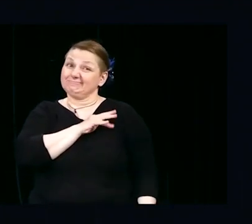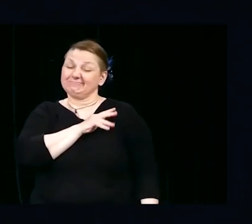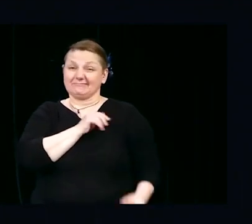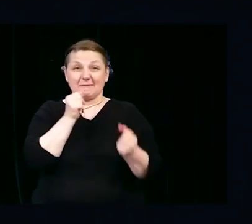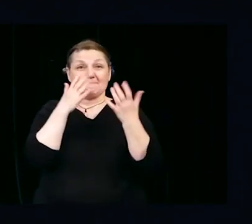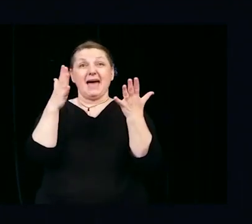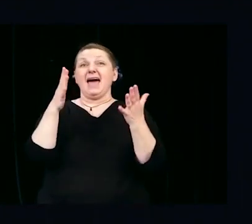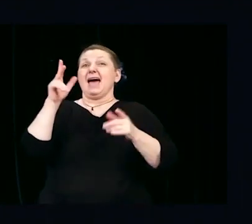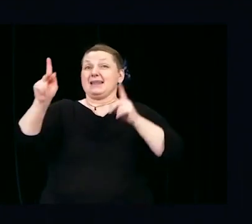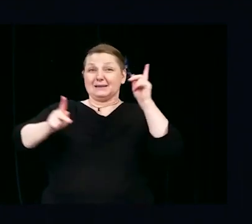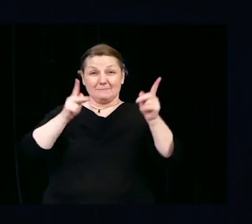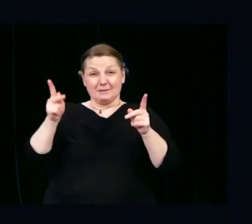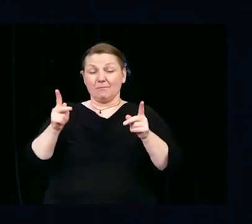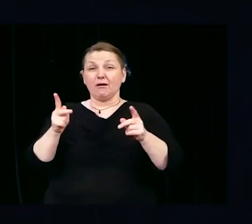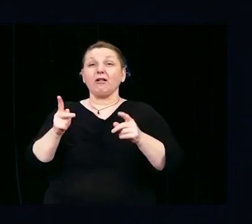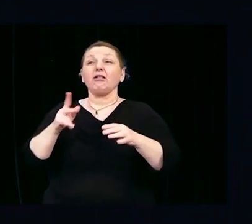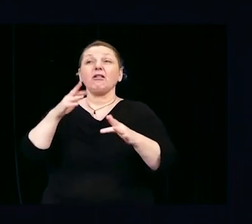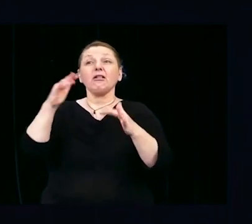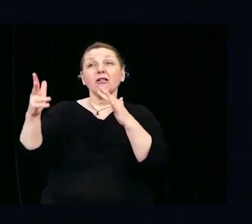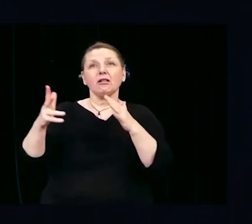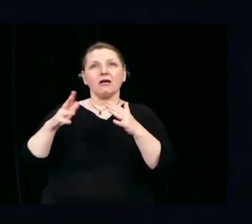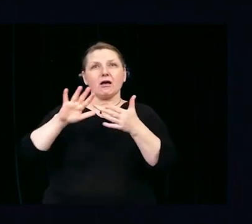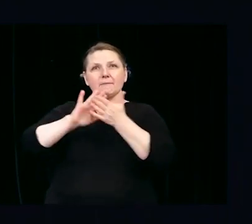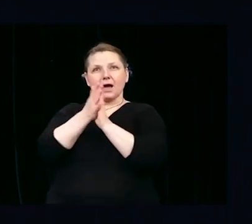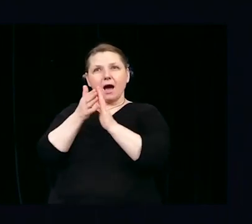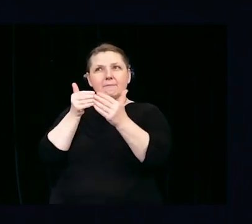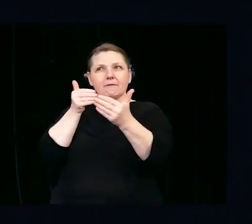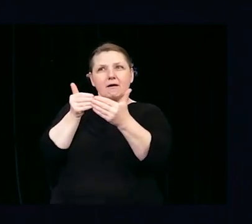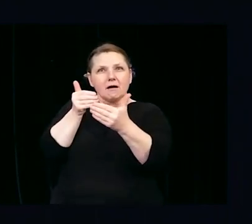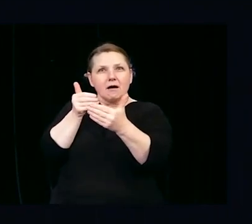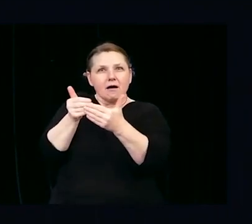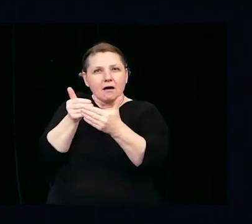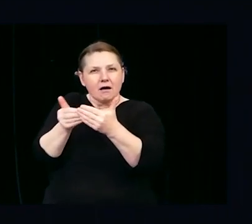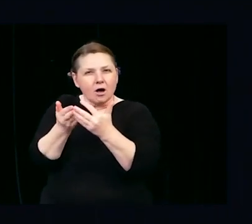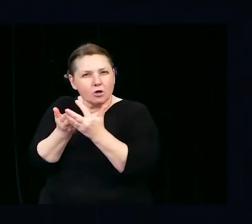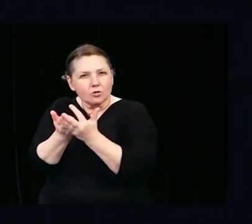and then to chosen family. Especially in times